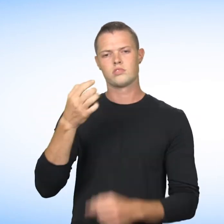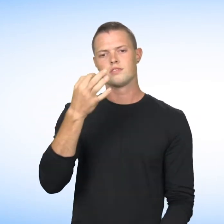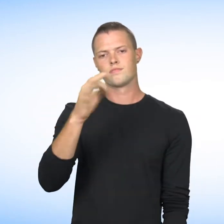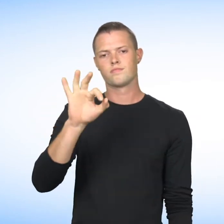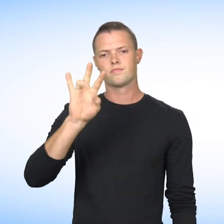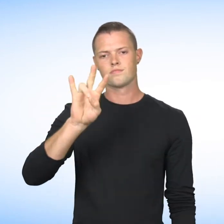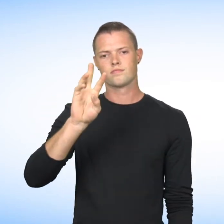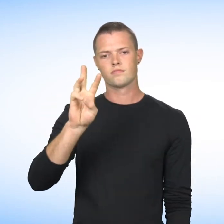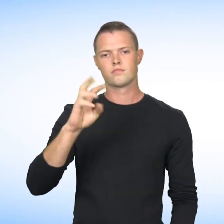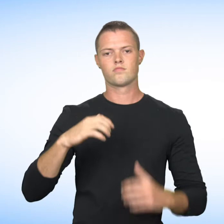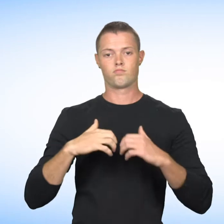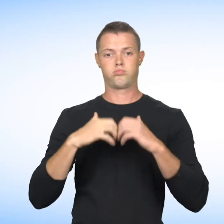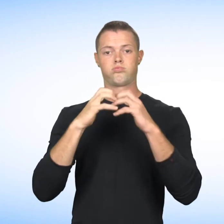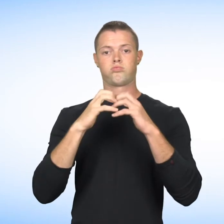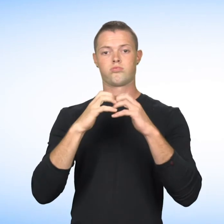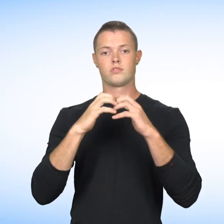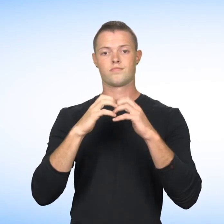The Commission was constituted under